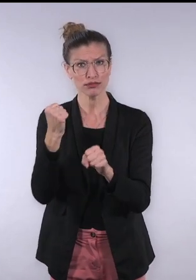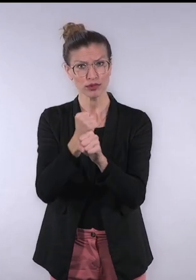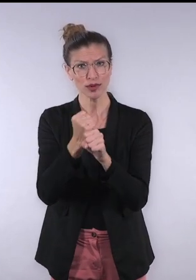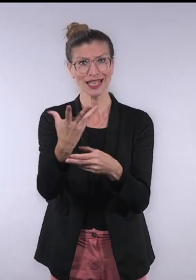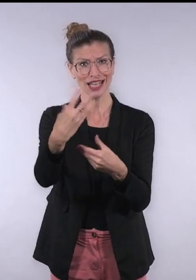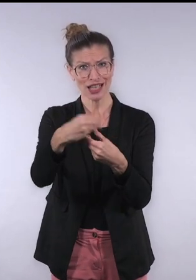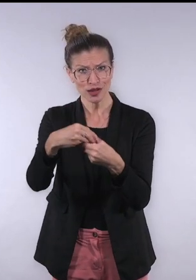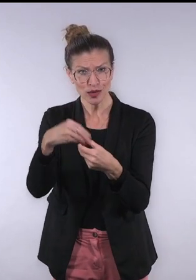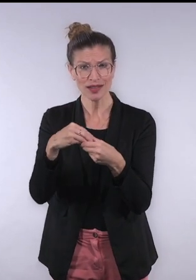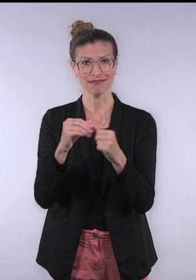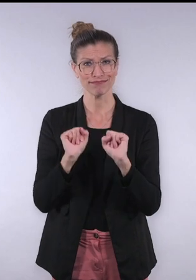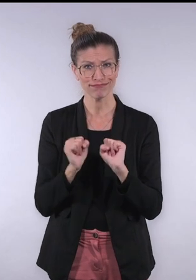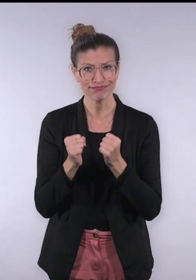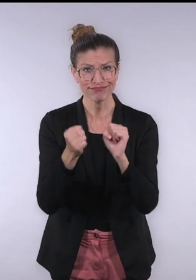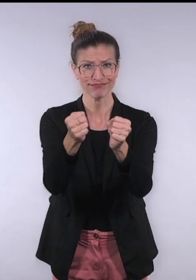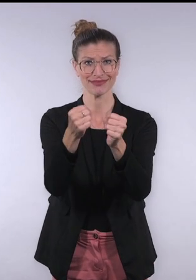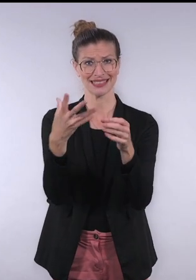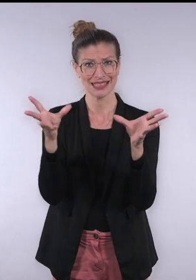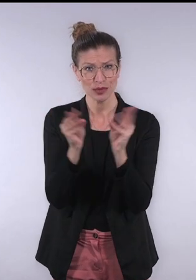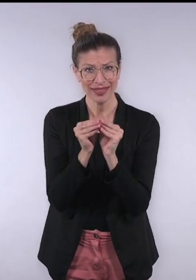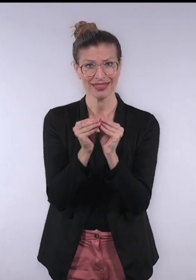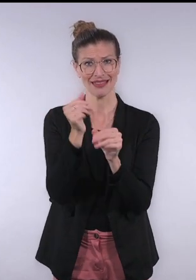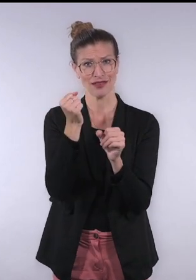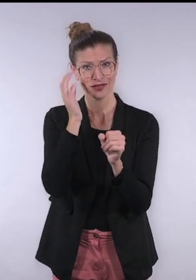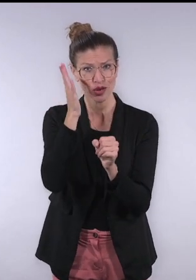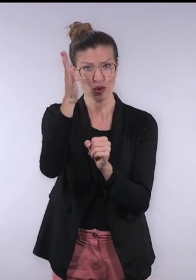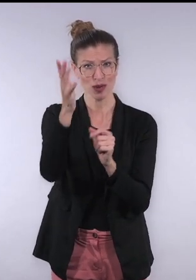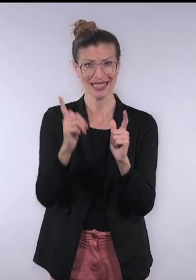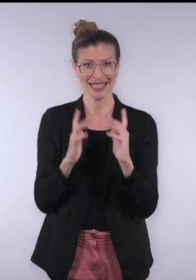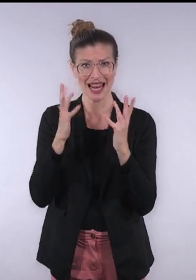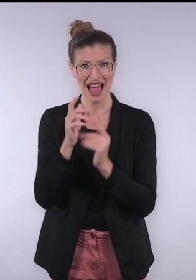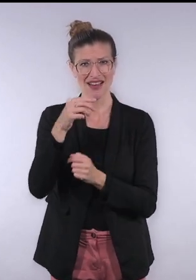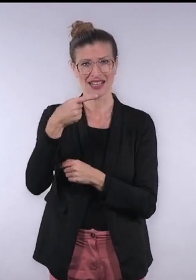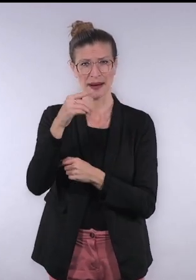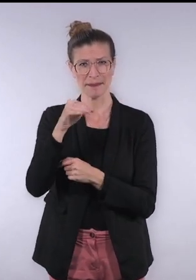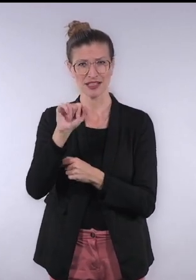While opportunities included anticipation, prediction and automation. But we had a fifth panelist.